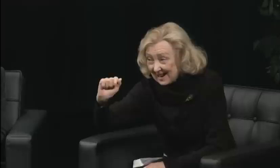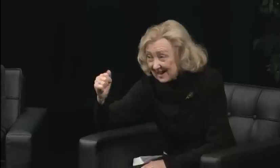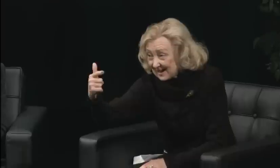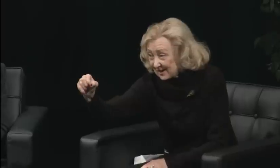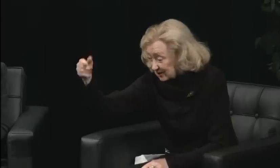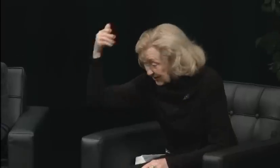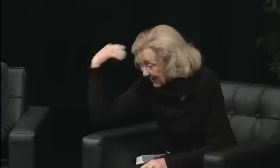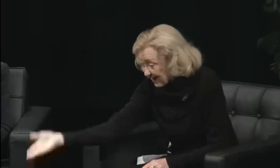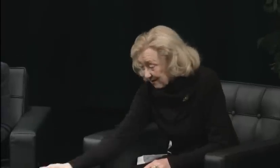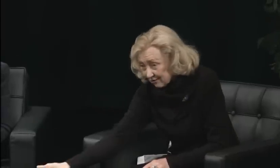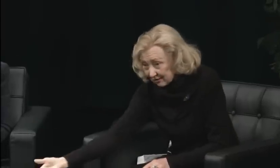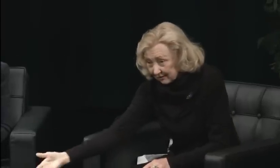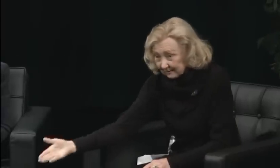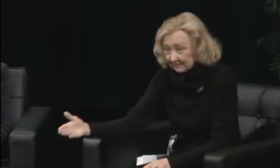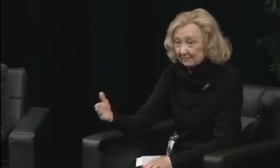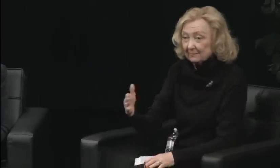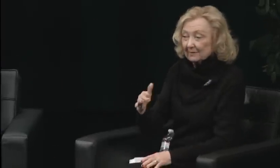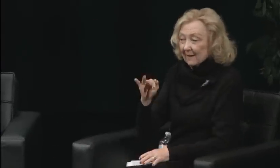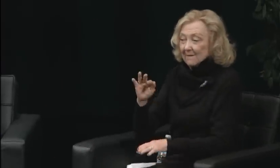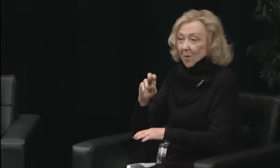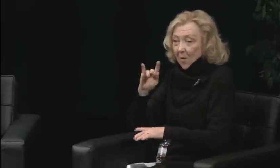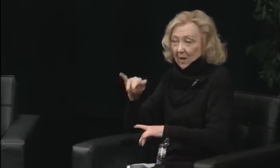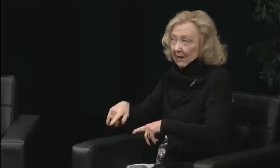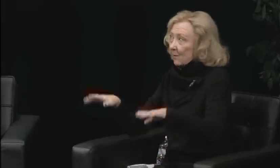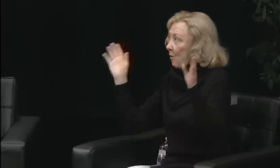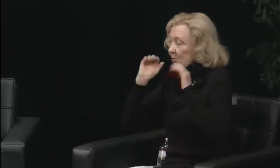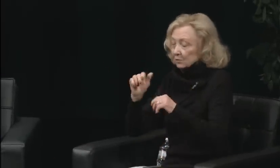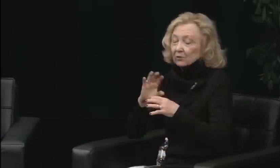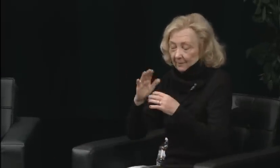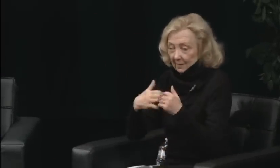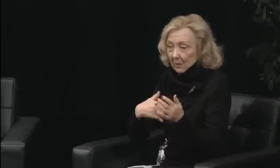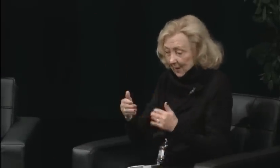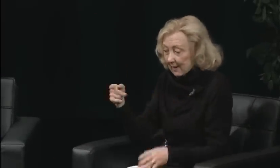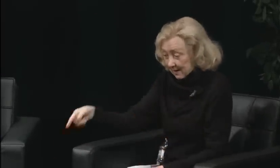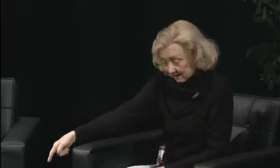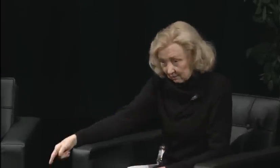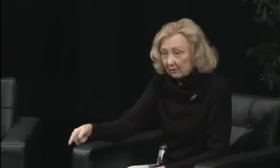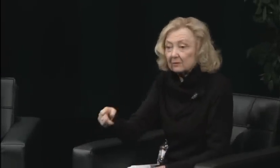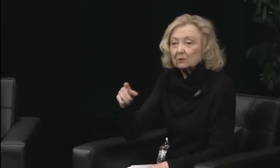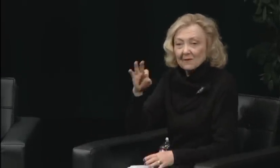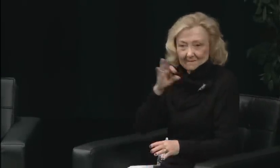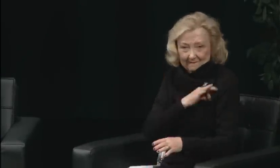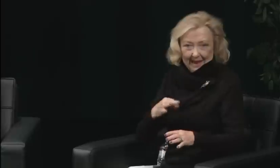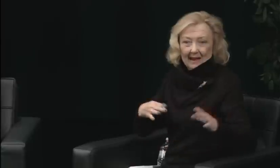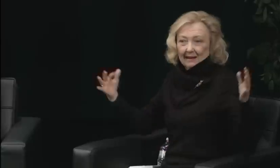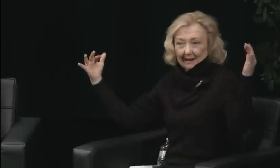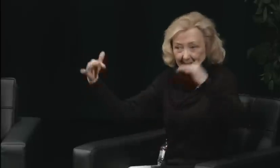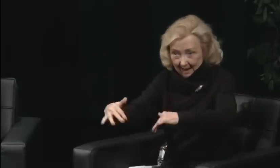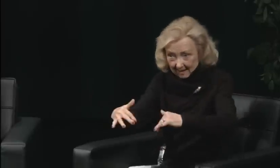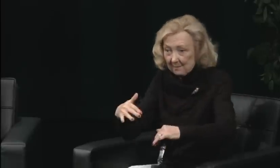and I think staff were afraid for their jobs, and there were lots of different perspectives. You know, you were very involved.